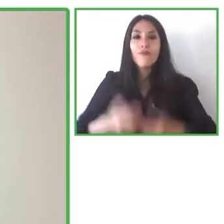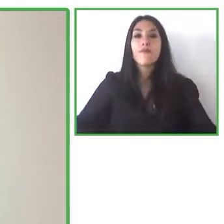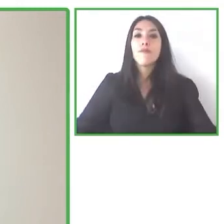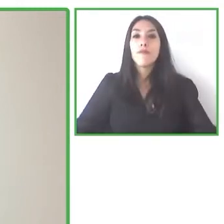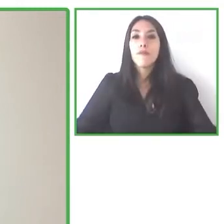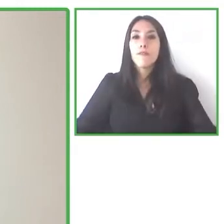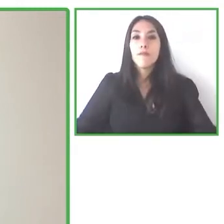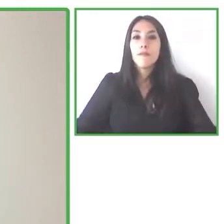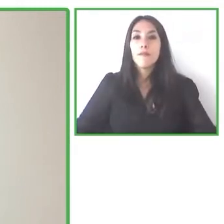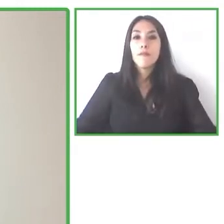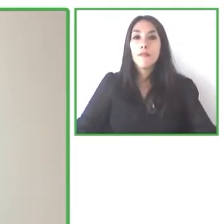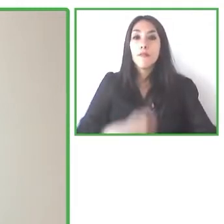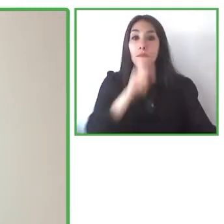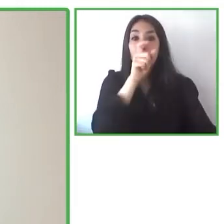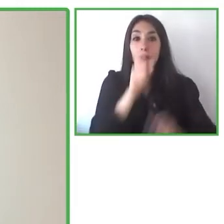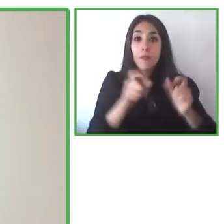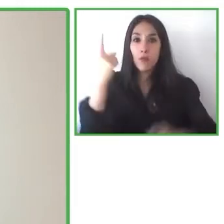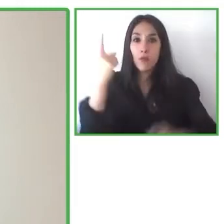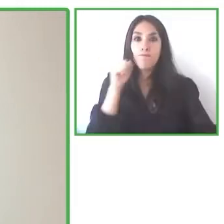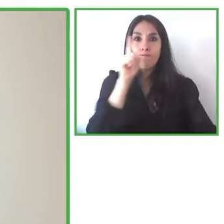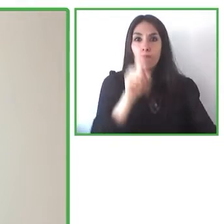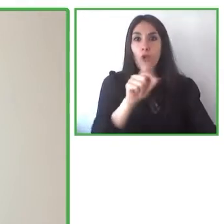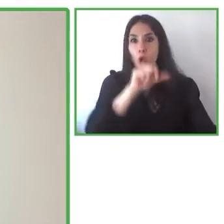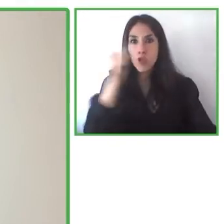for participating today and we could begin with Pablo Escobar.